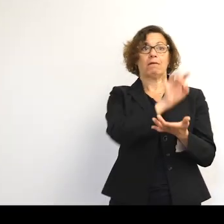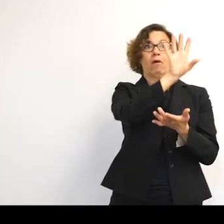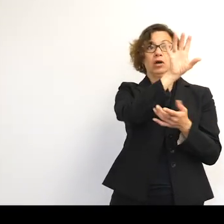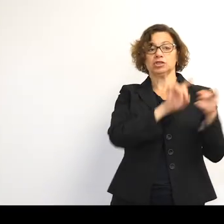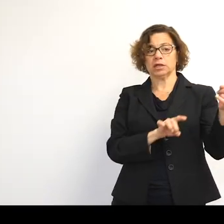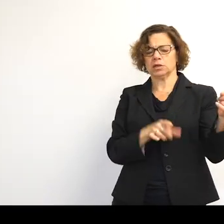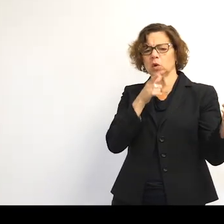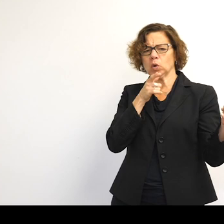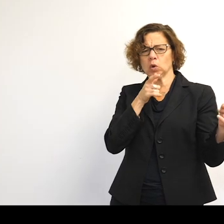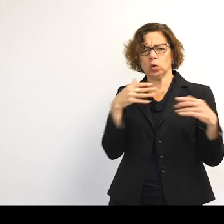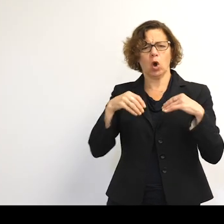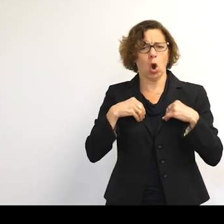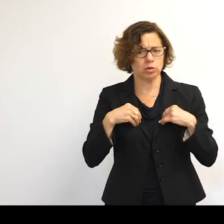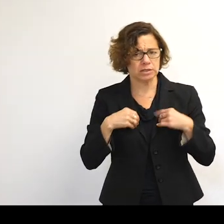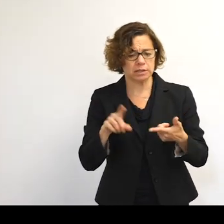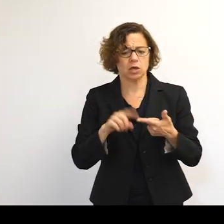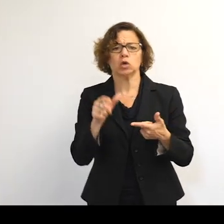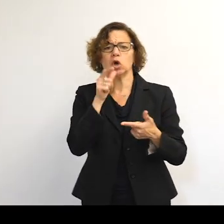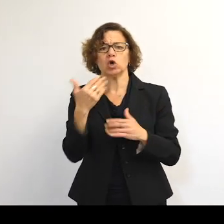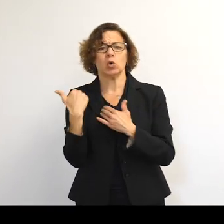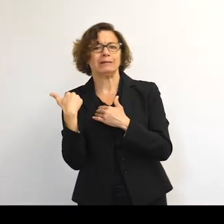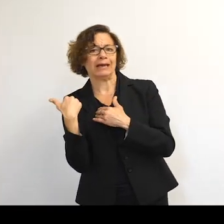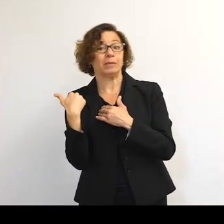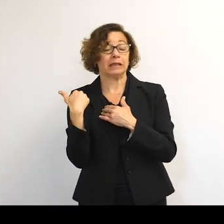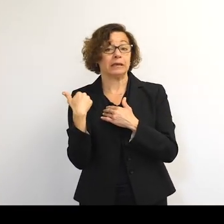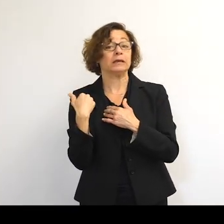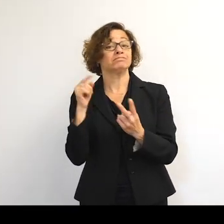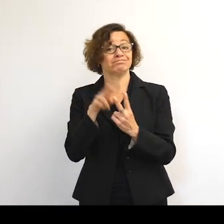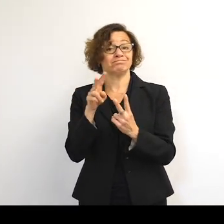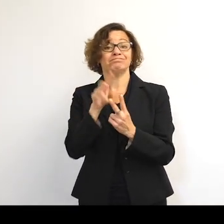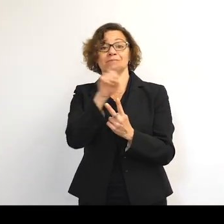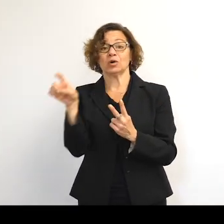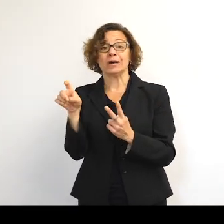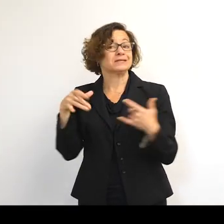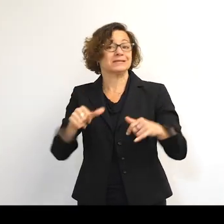Who has ownership? And who has liability? And these are questions that are still not being answered.